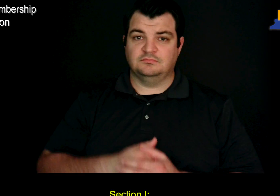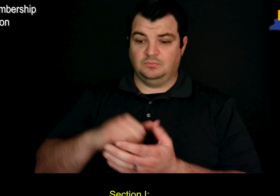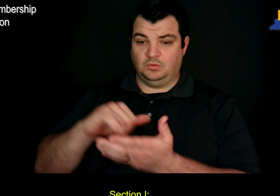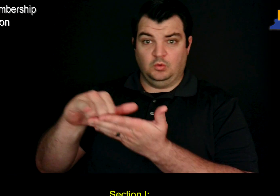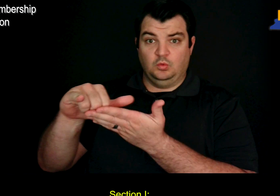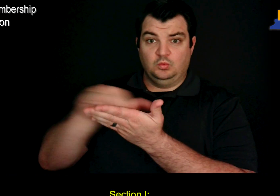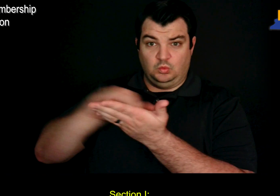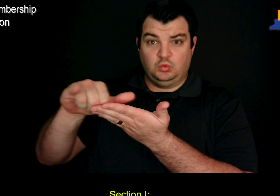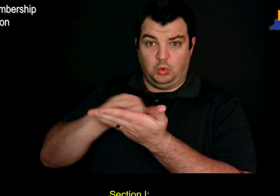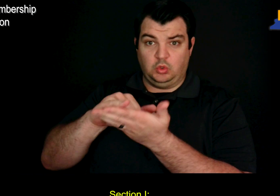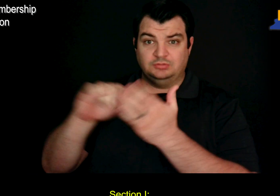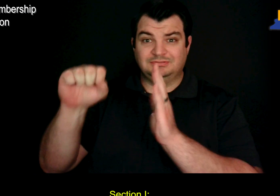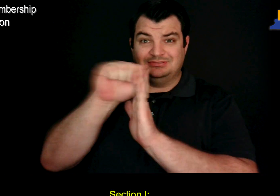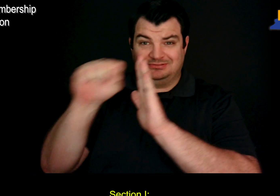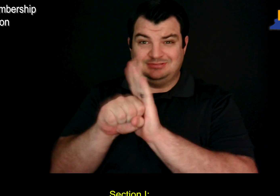Section I: